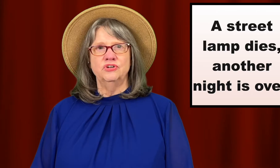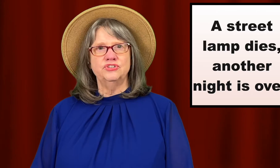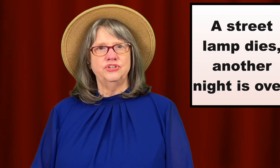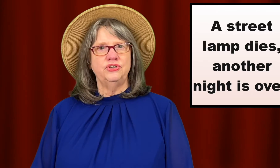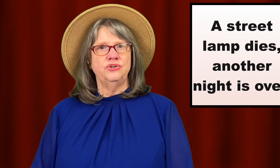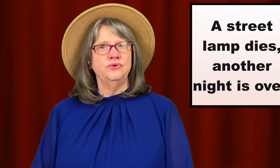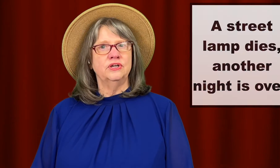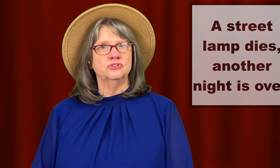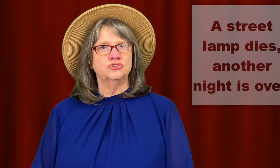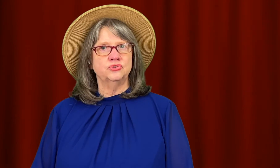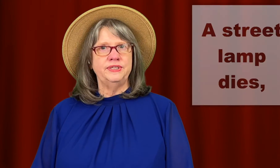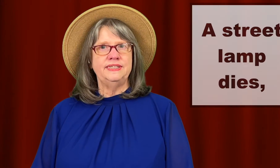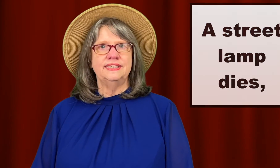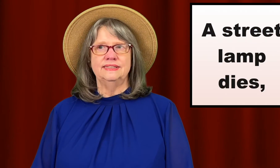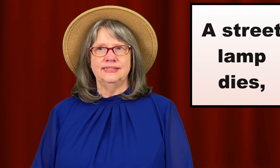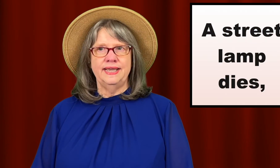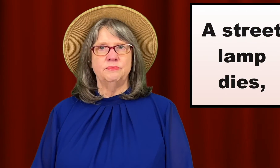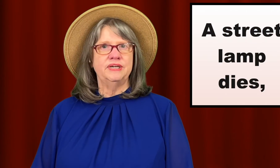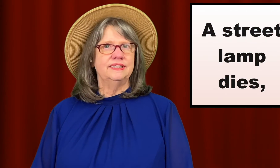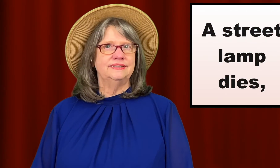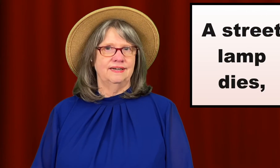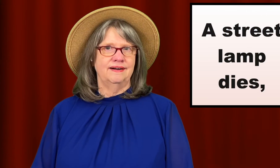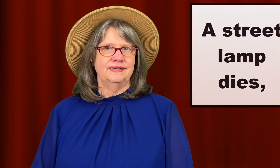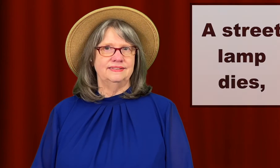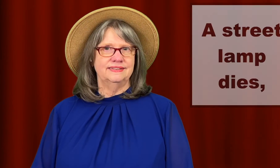First cue, "A street lamp dies."